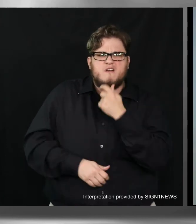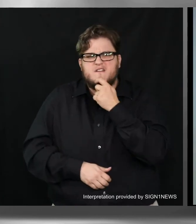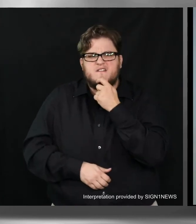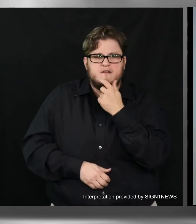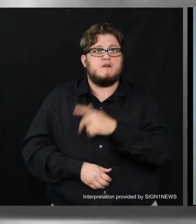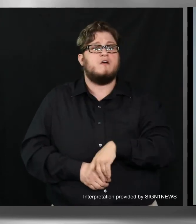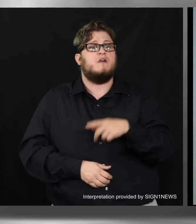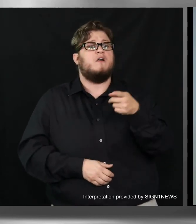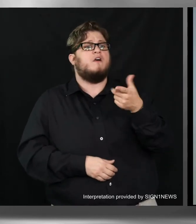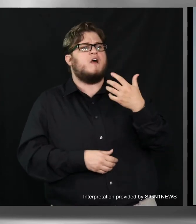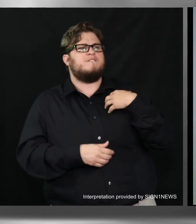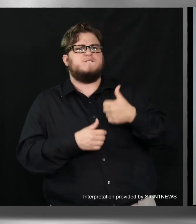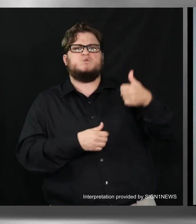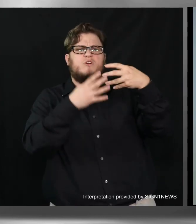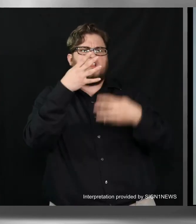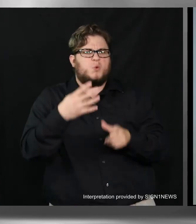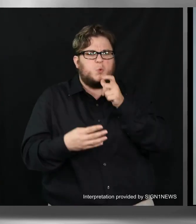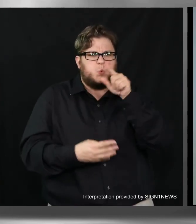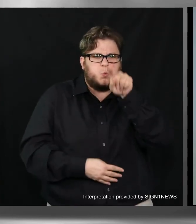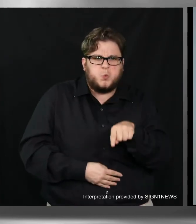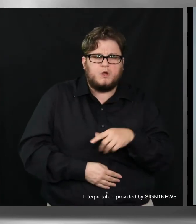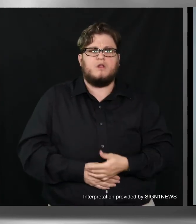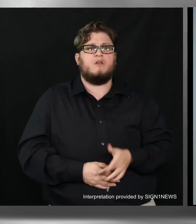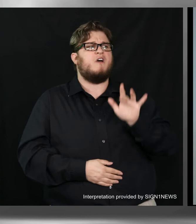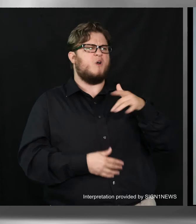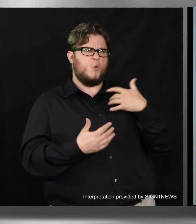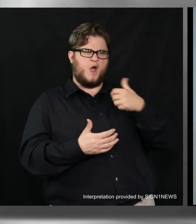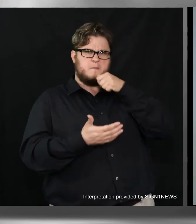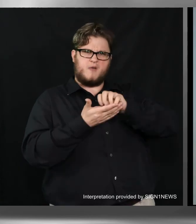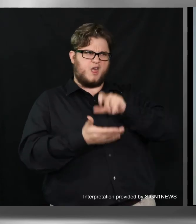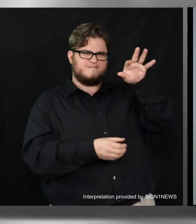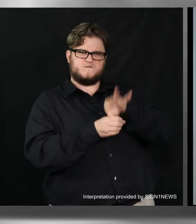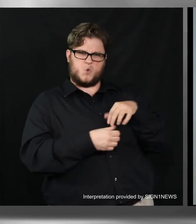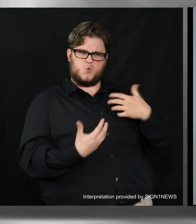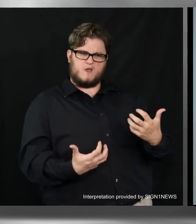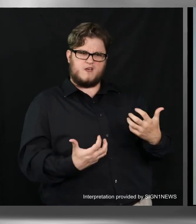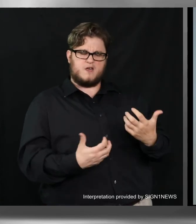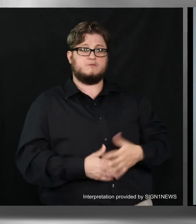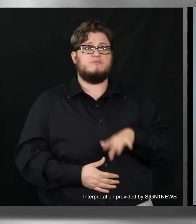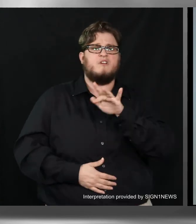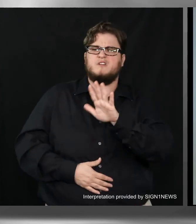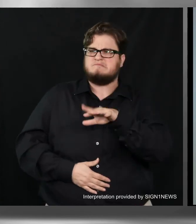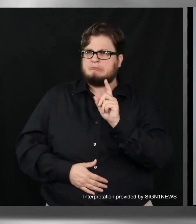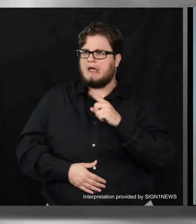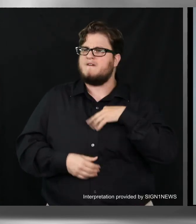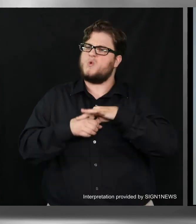a link to request an absentee ballot, a link to find early voting locations and times,